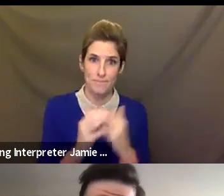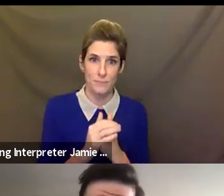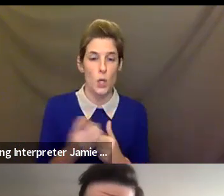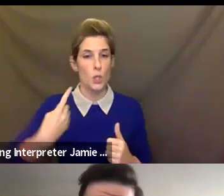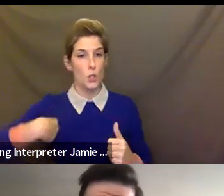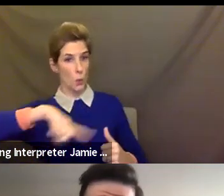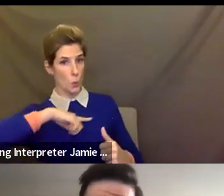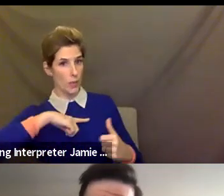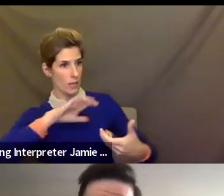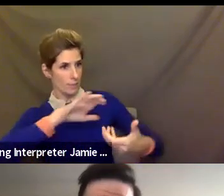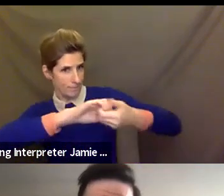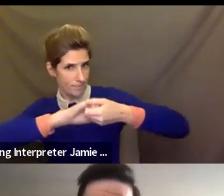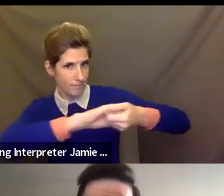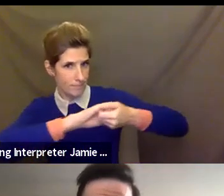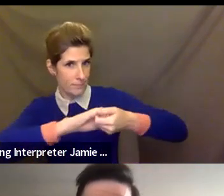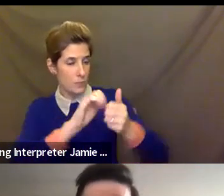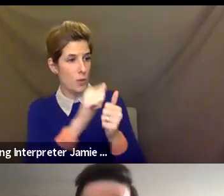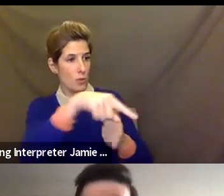work with schools, and we work in community engagement with